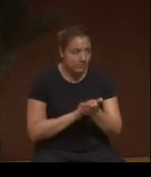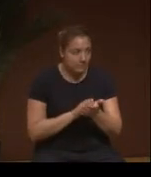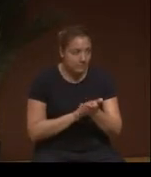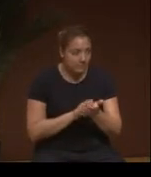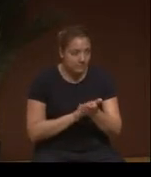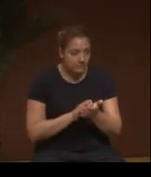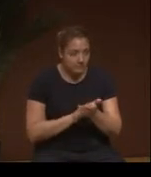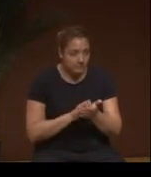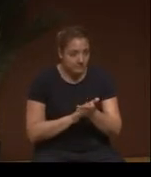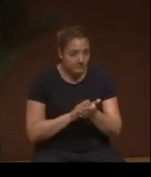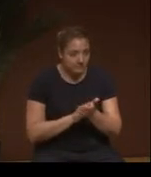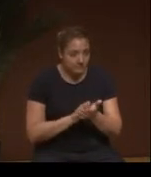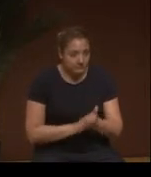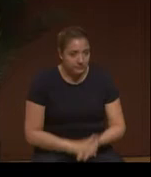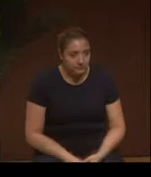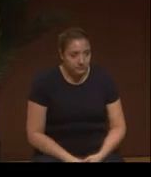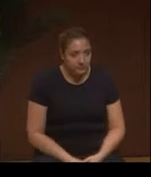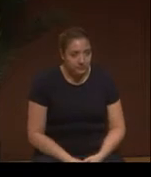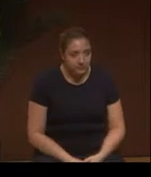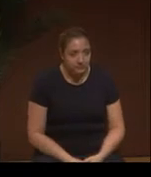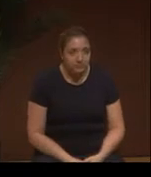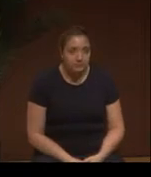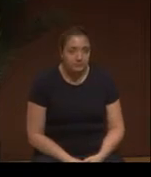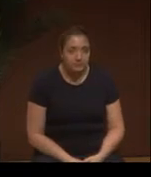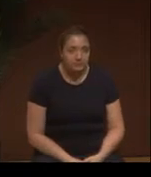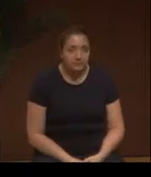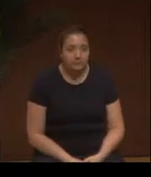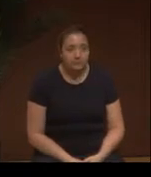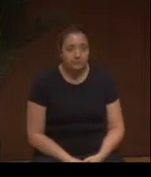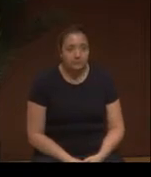All right, our next.